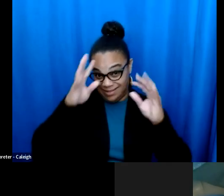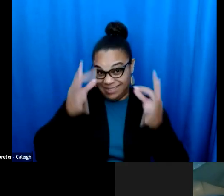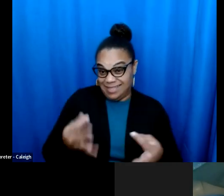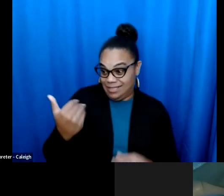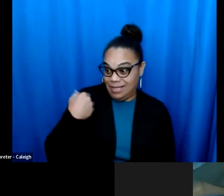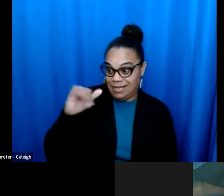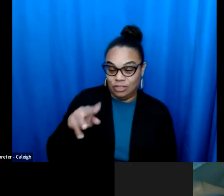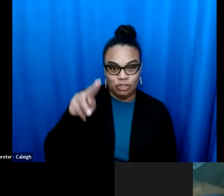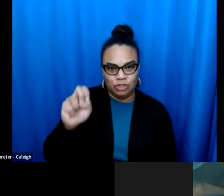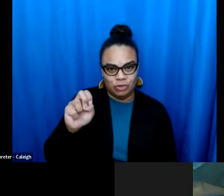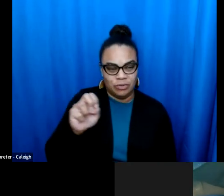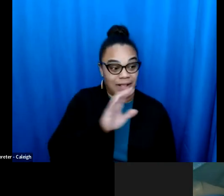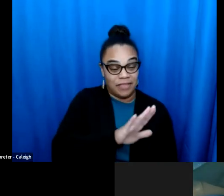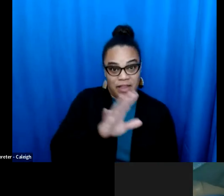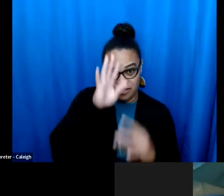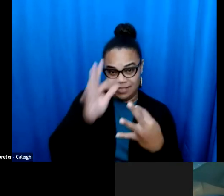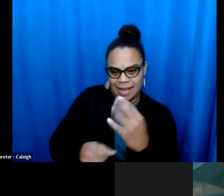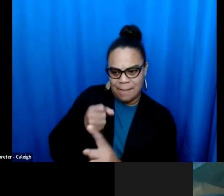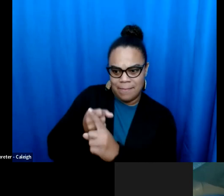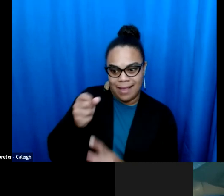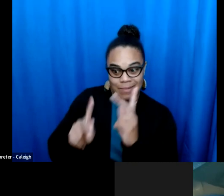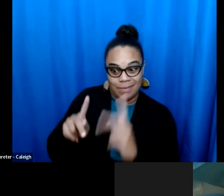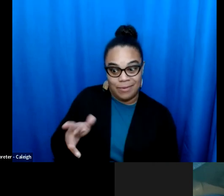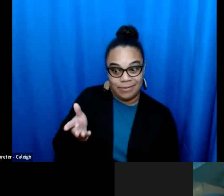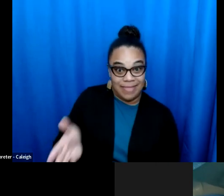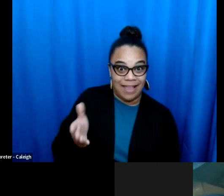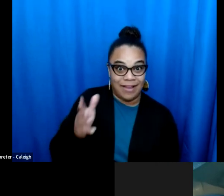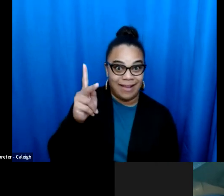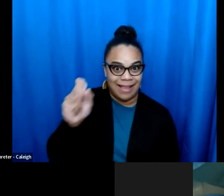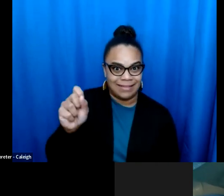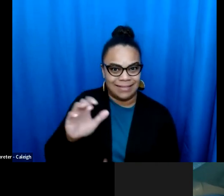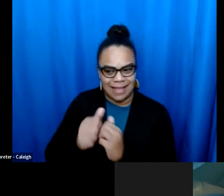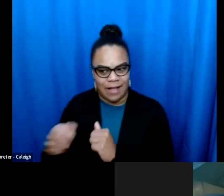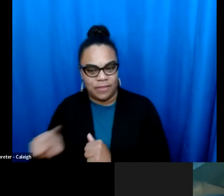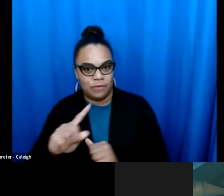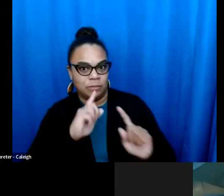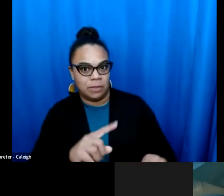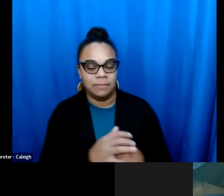the sentence. [Lost audio. >> SANDY: Micah, can